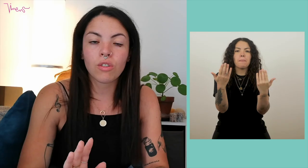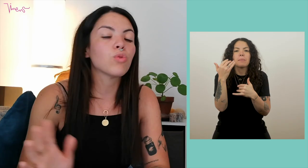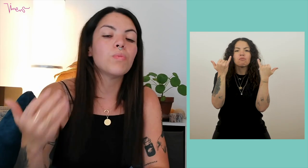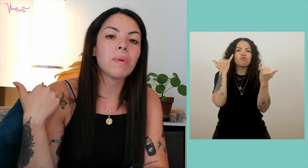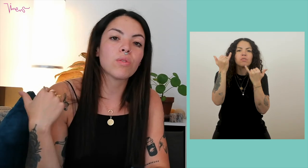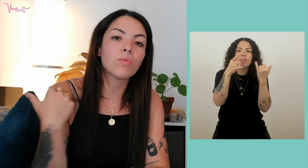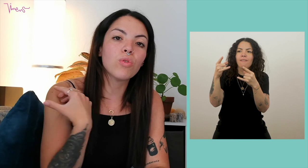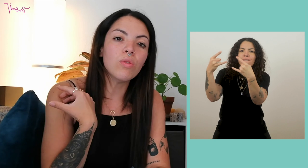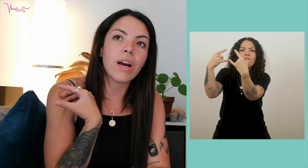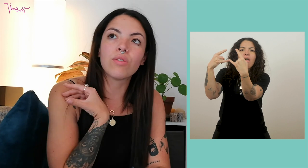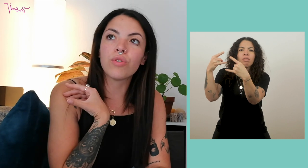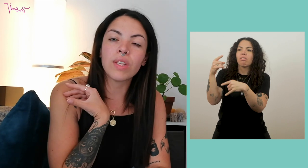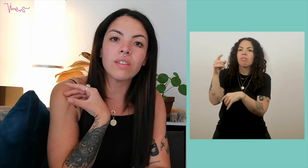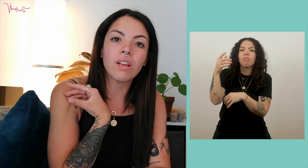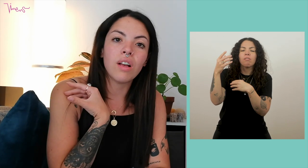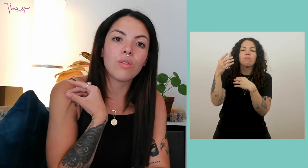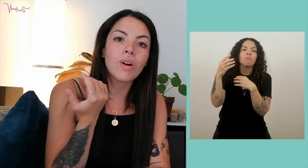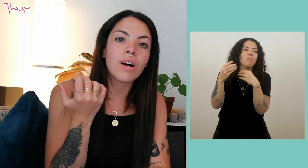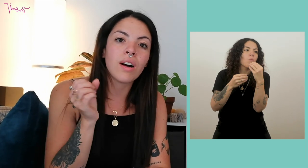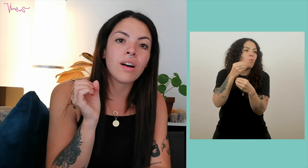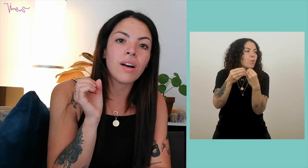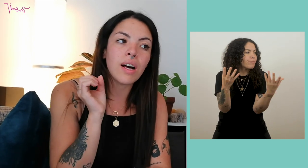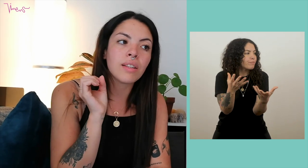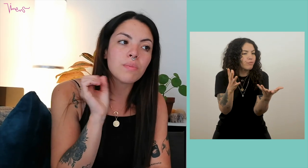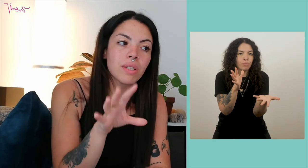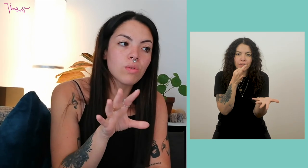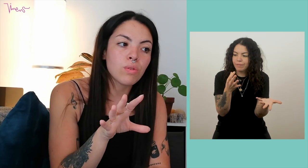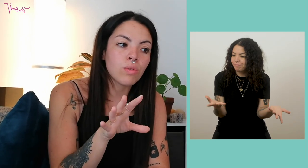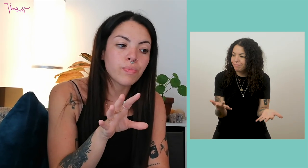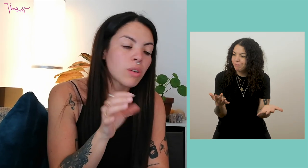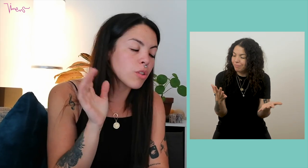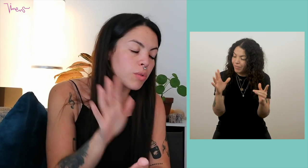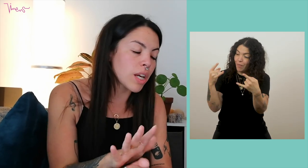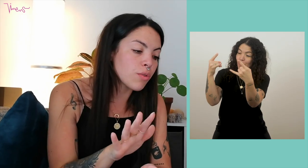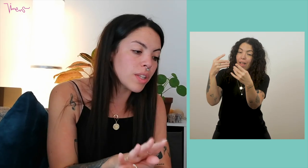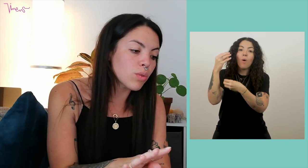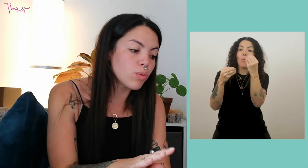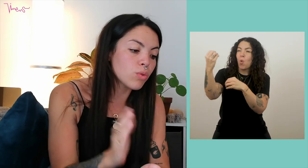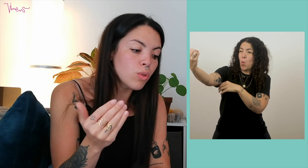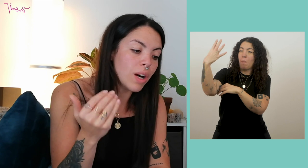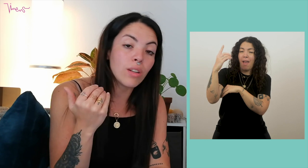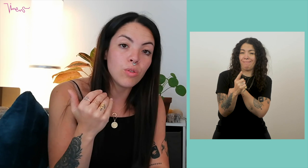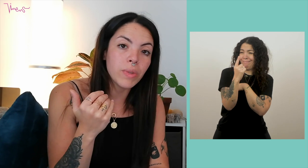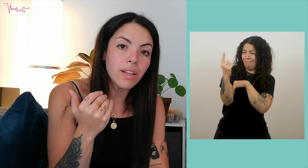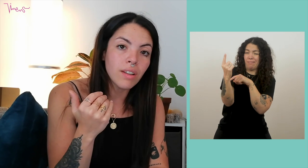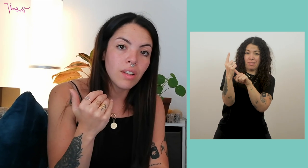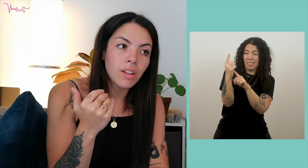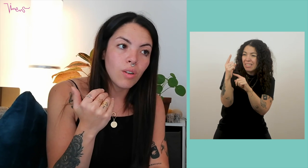When you don't put my back to a window or a space. Of... How to say? At a window or with your back to a light,